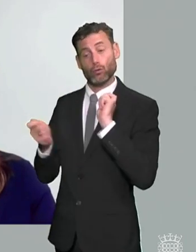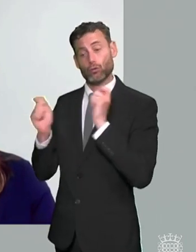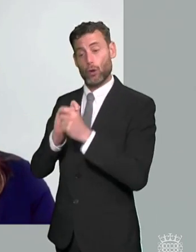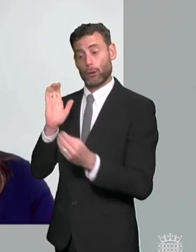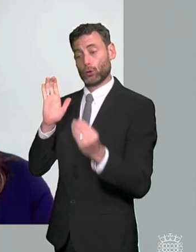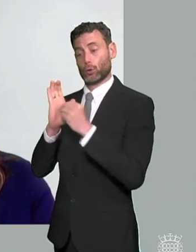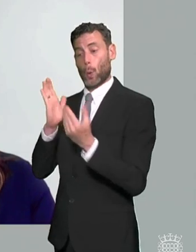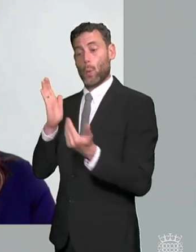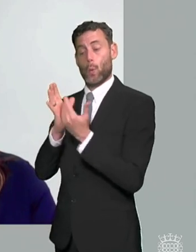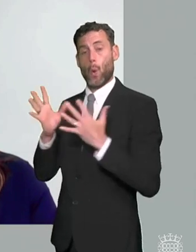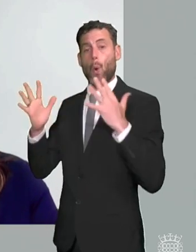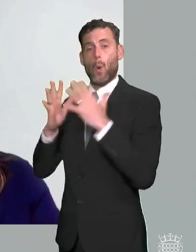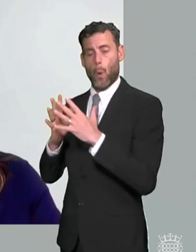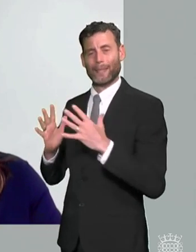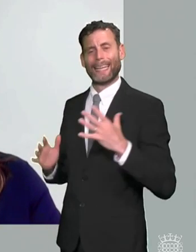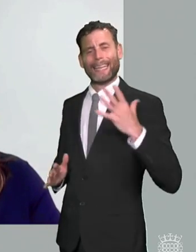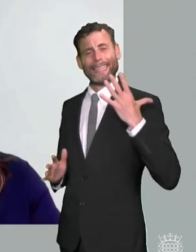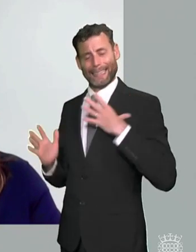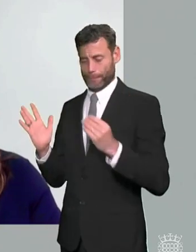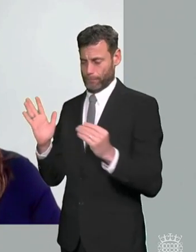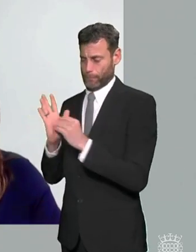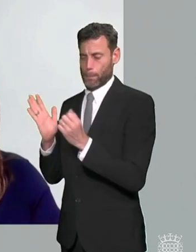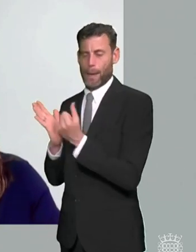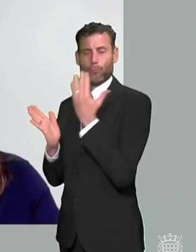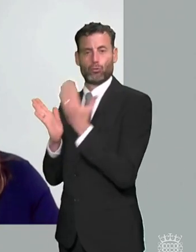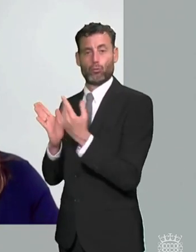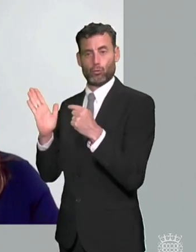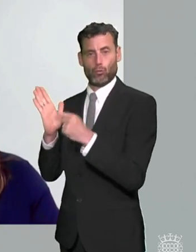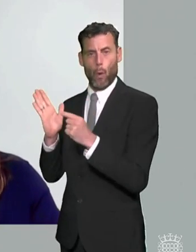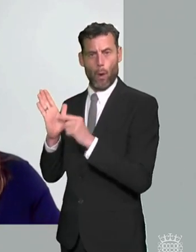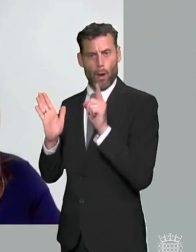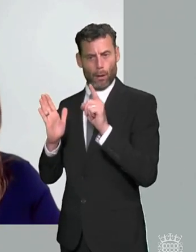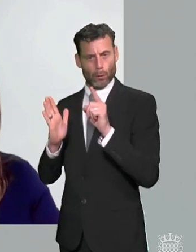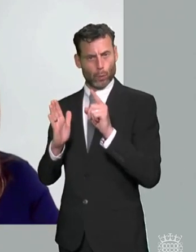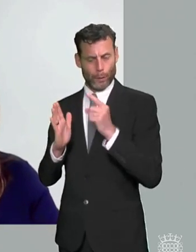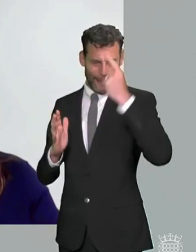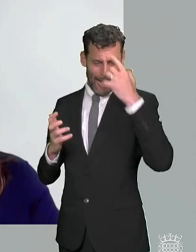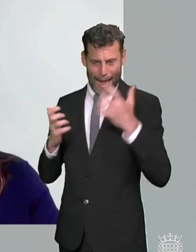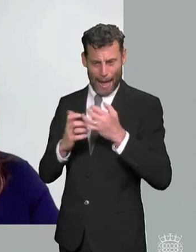an opportunity to perhaps influence and improve the rights and entitlements of some of those more